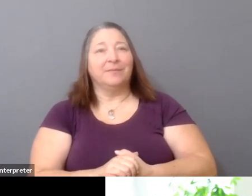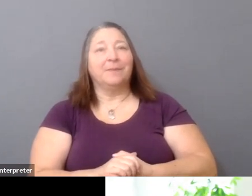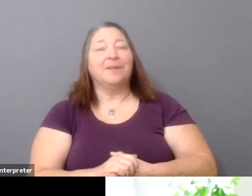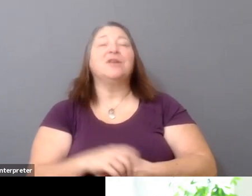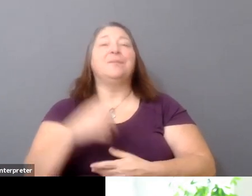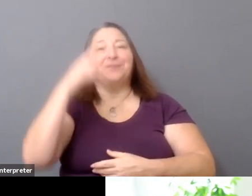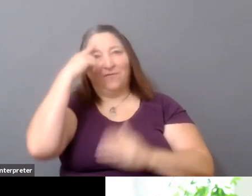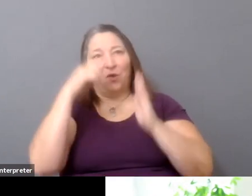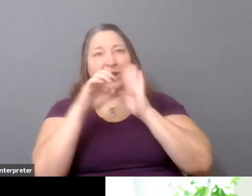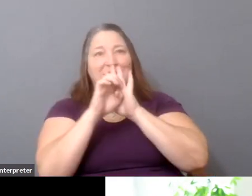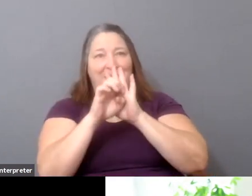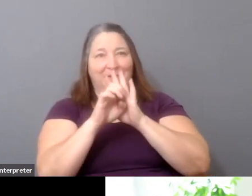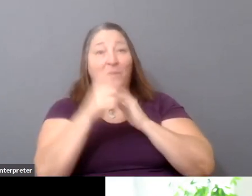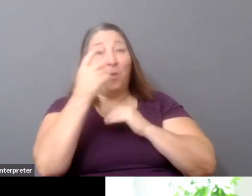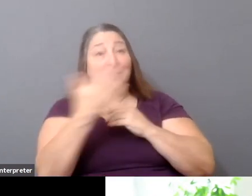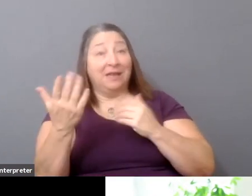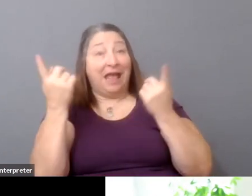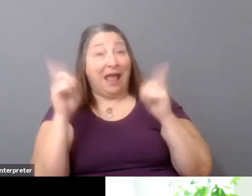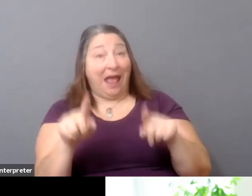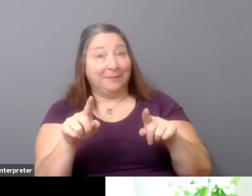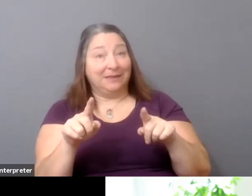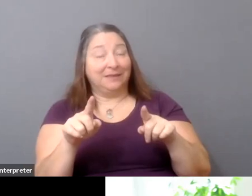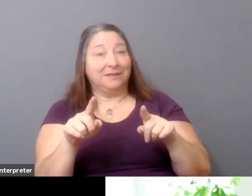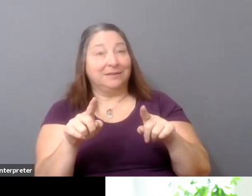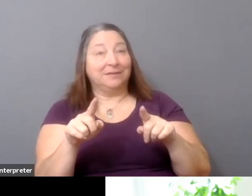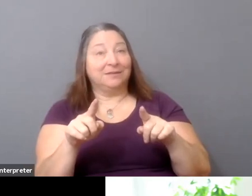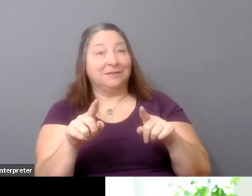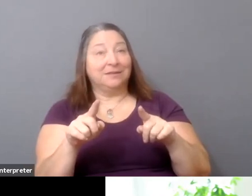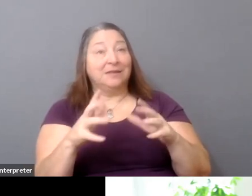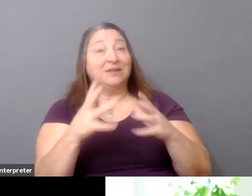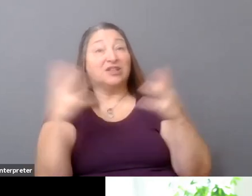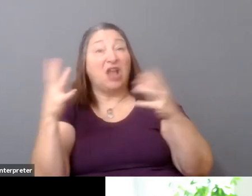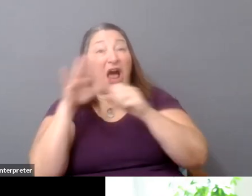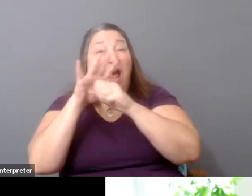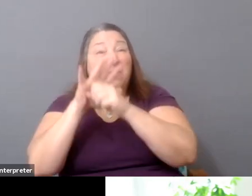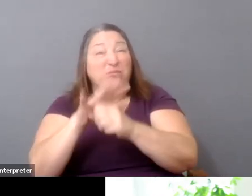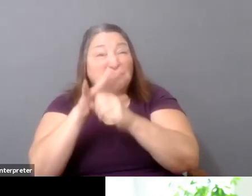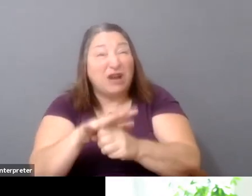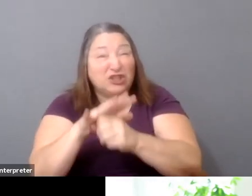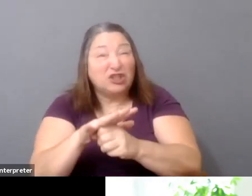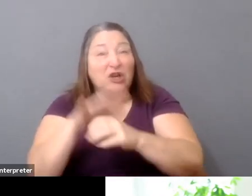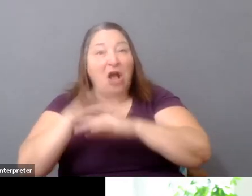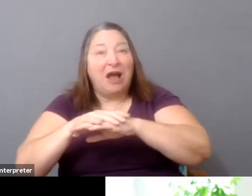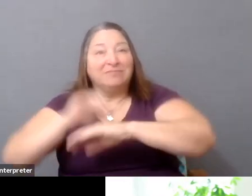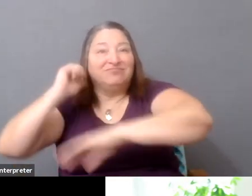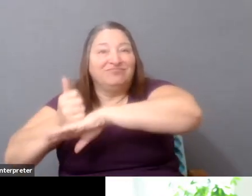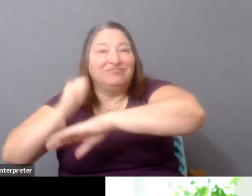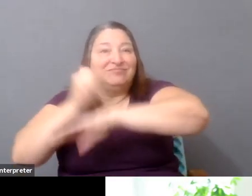is there is a lot of pressure being put to bear on institutions, especially around authorship